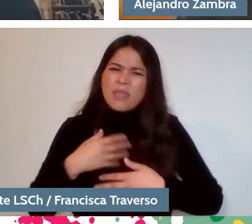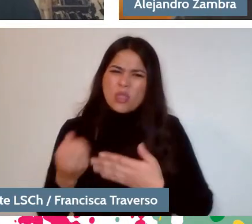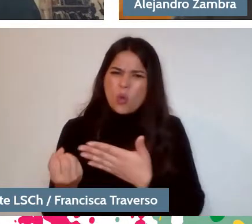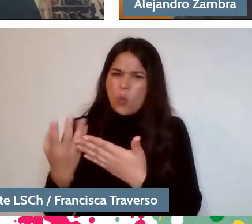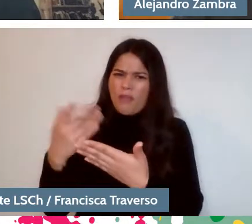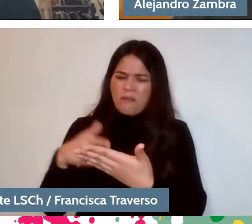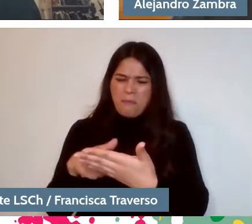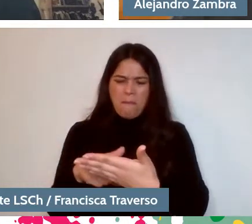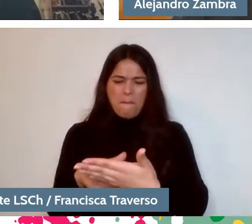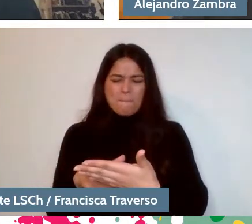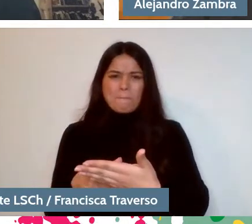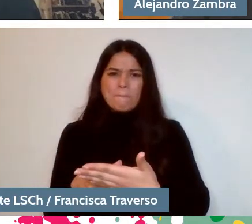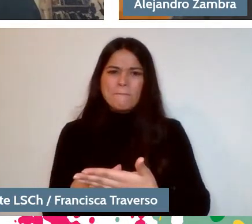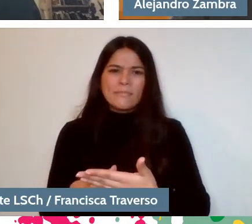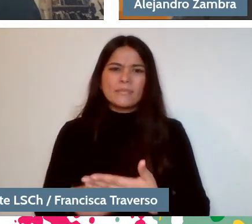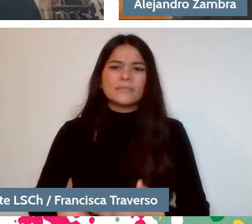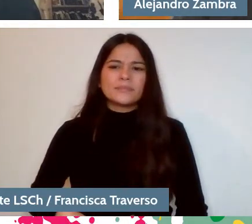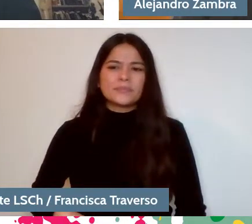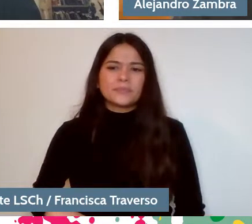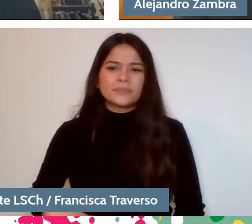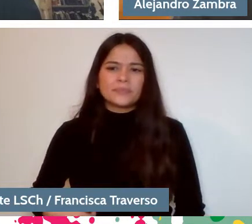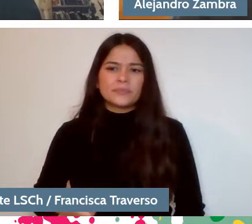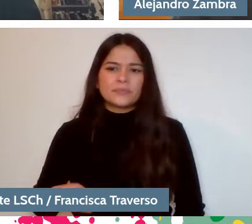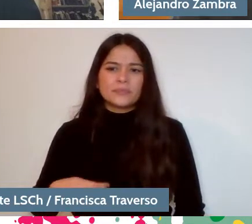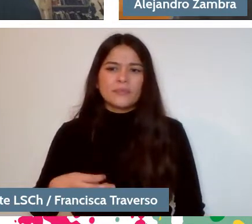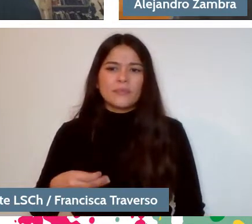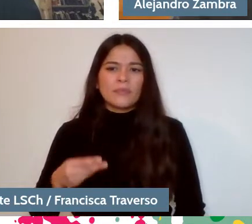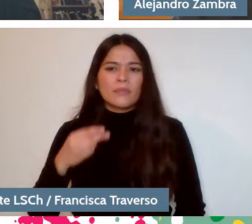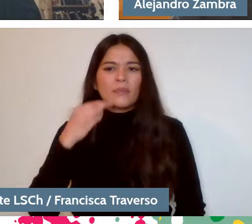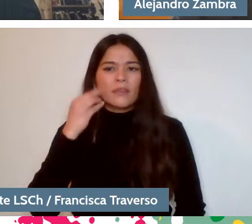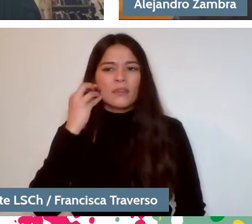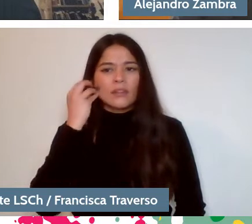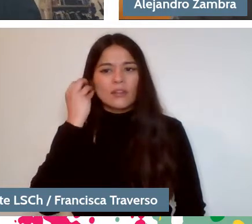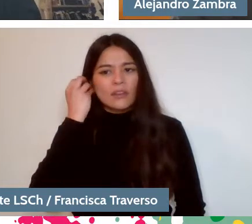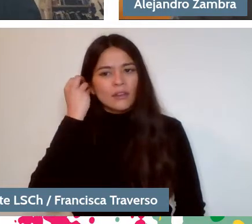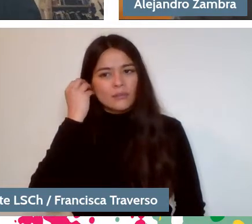So, with humor, it happens to me that...